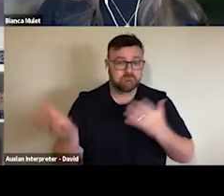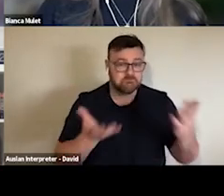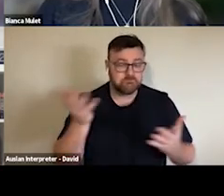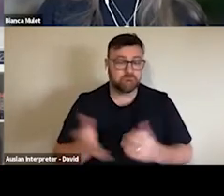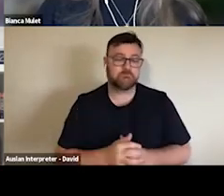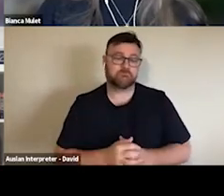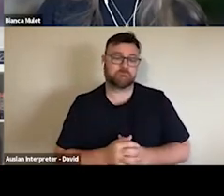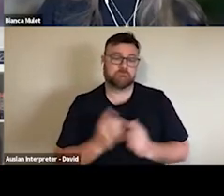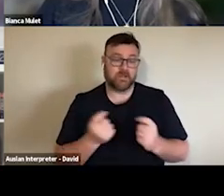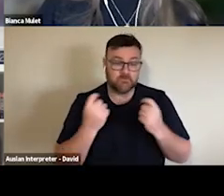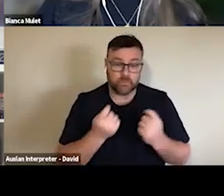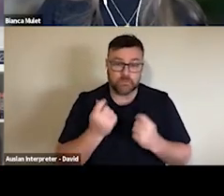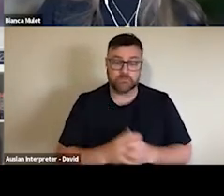both for joining us.